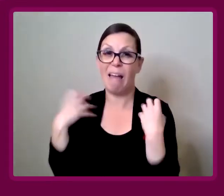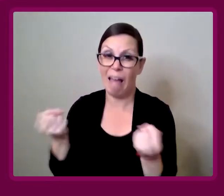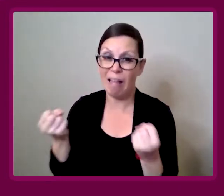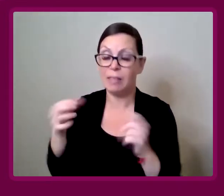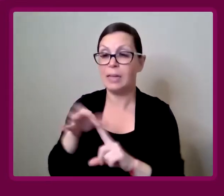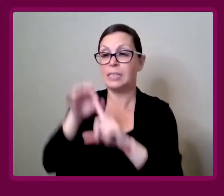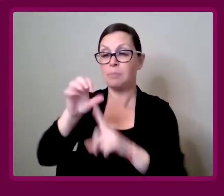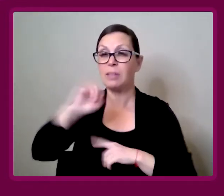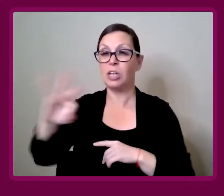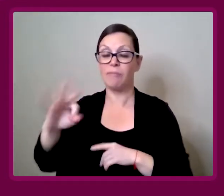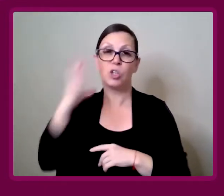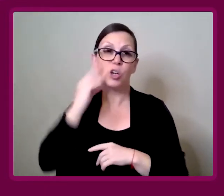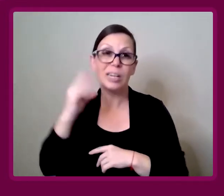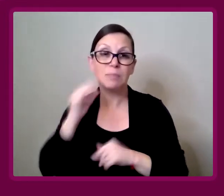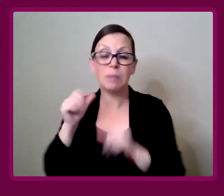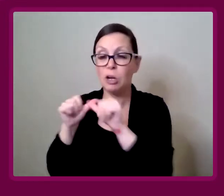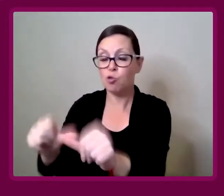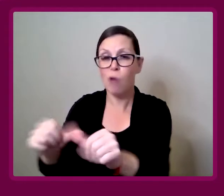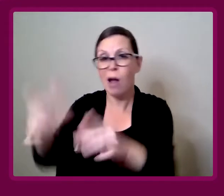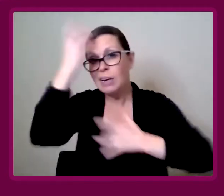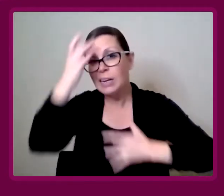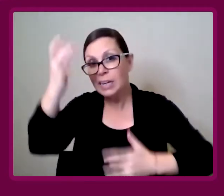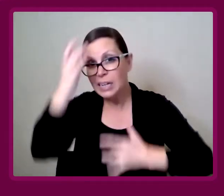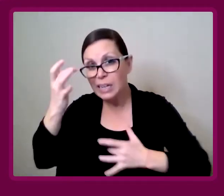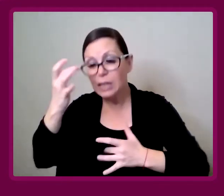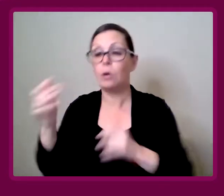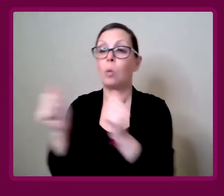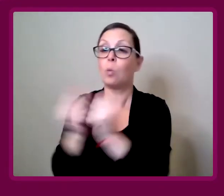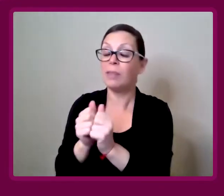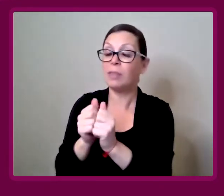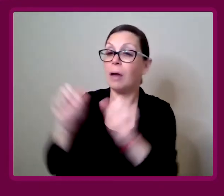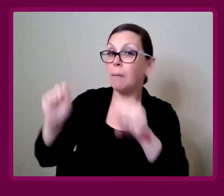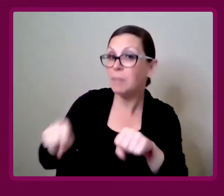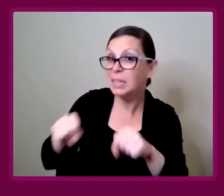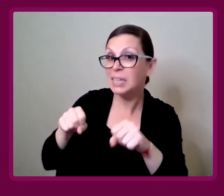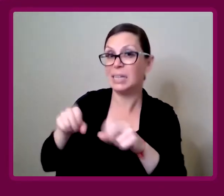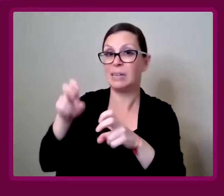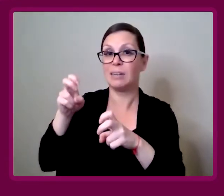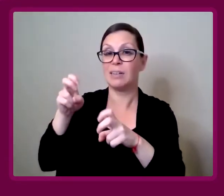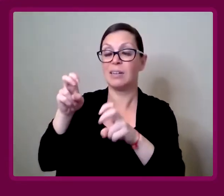Especially if you've got a chronic illness linked in with maybe a mobility issue.